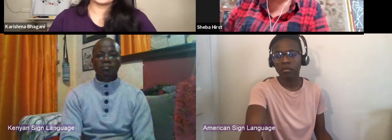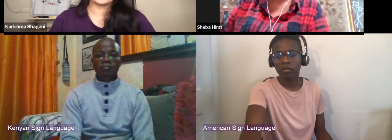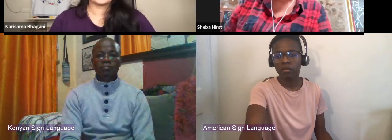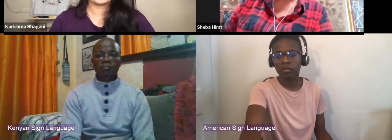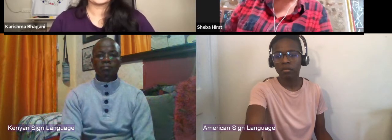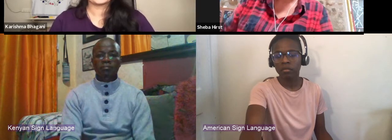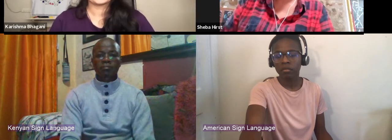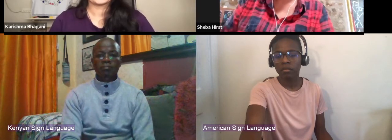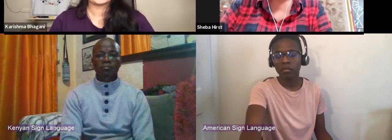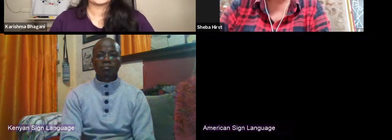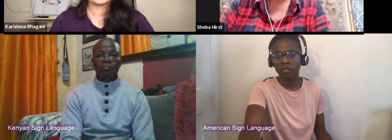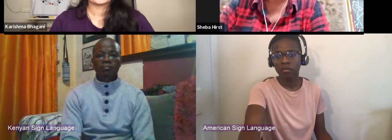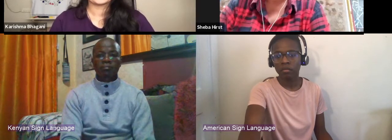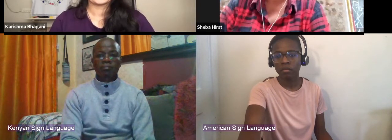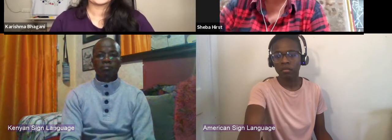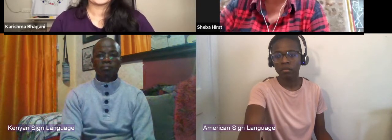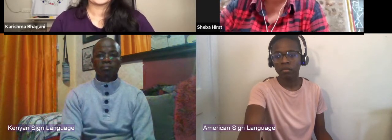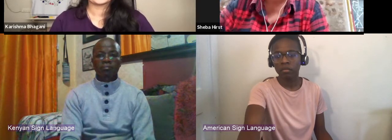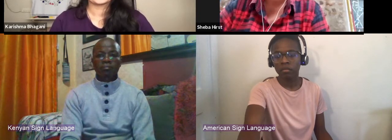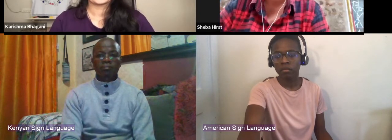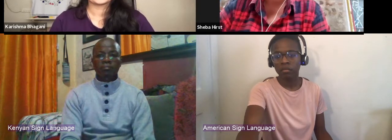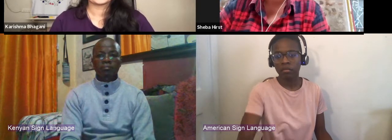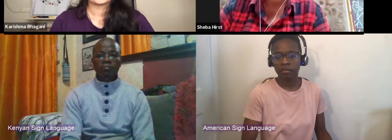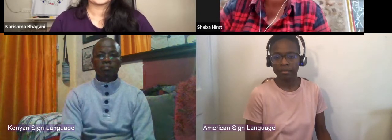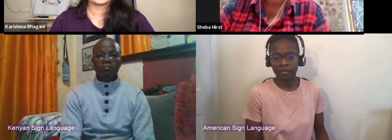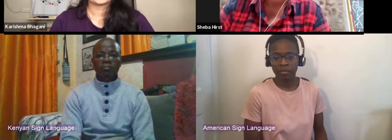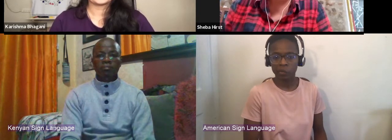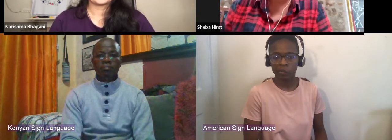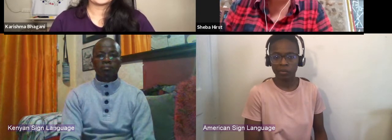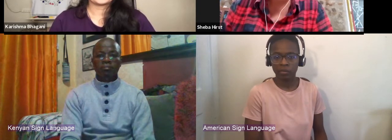to banking and legal, oh my goodness and love you guys both.